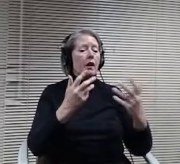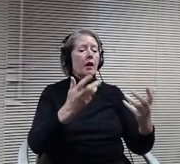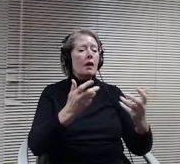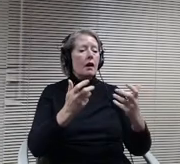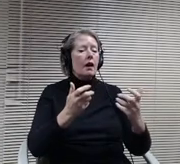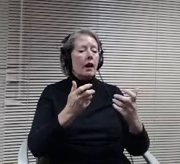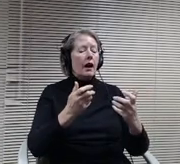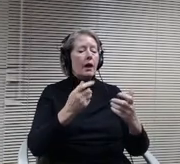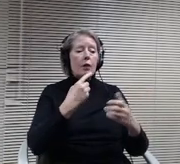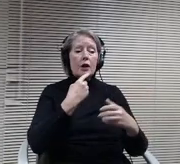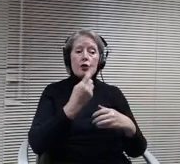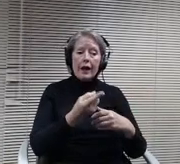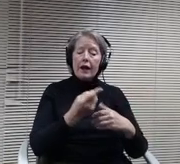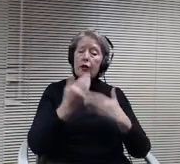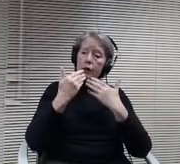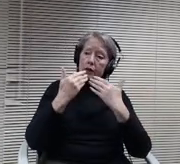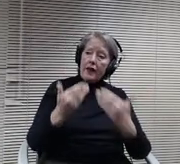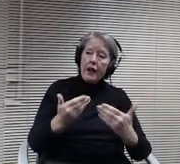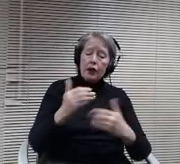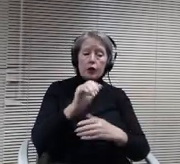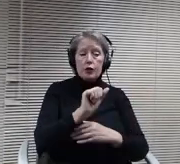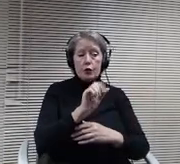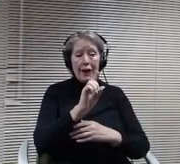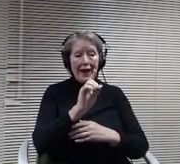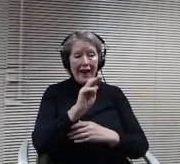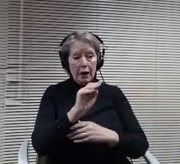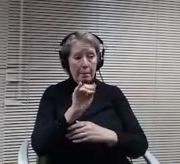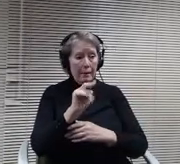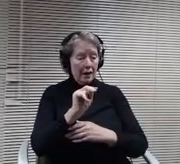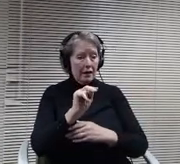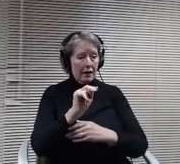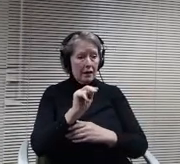Ladouceur who is in the office and Miss Lumbar Benson as well.